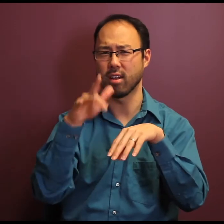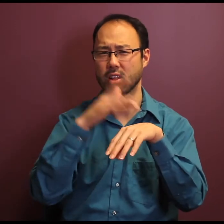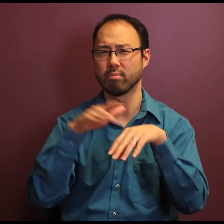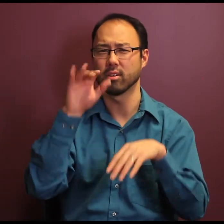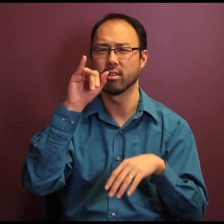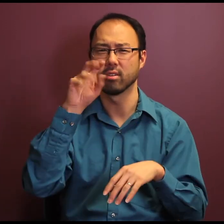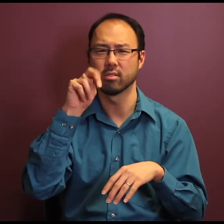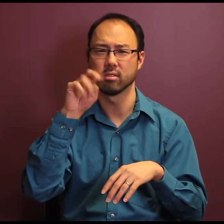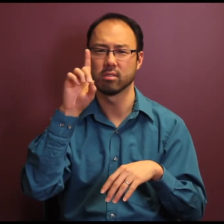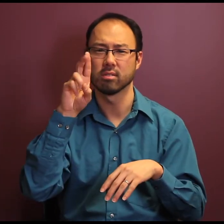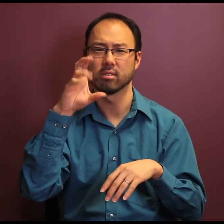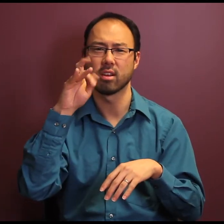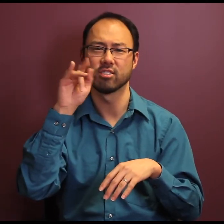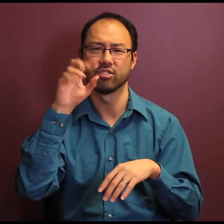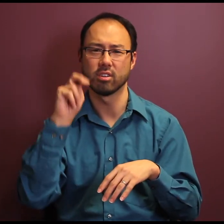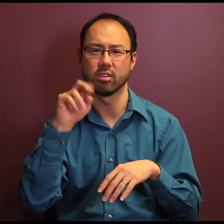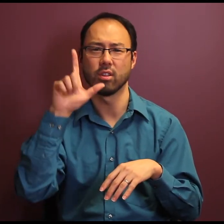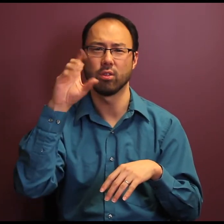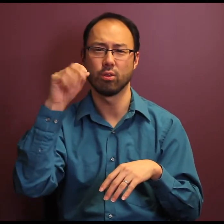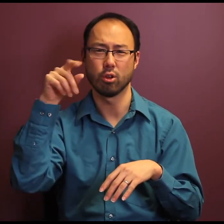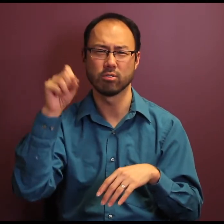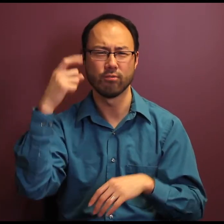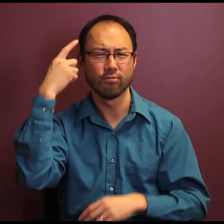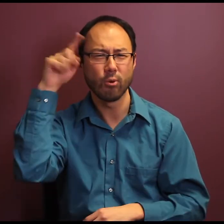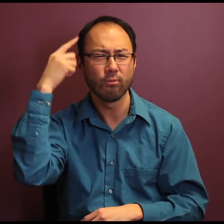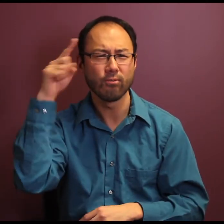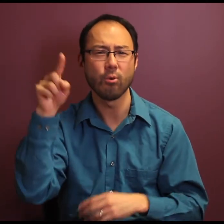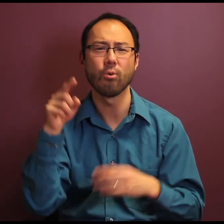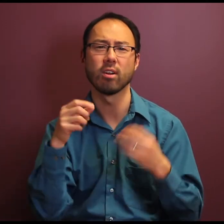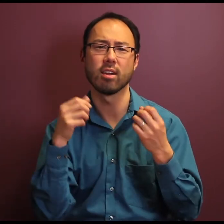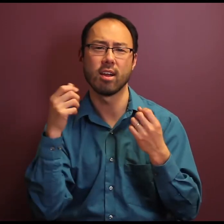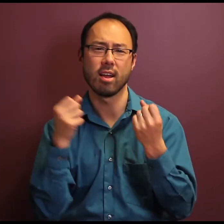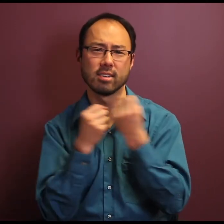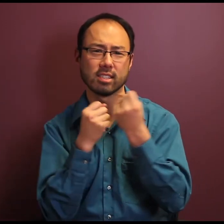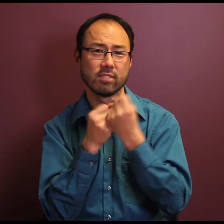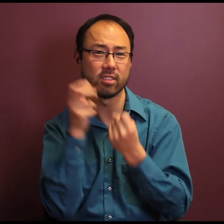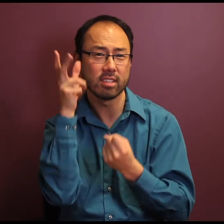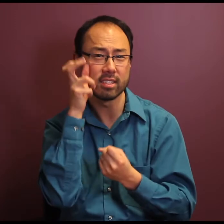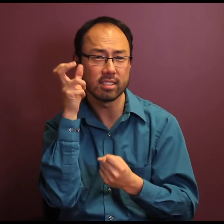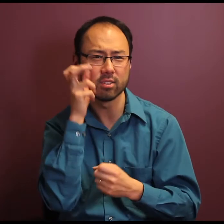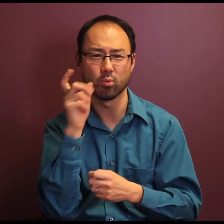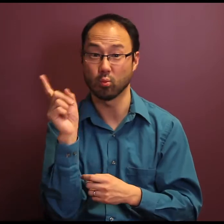for increased availability of induction loops for assistive listening in auditoriums and